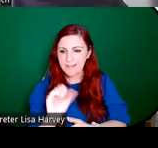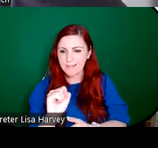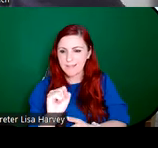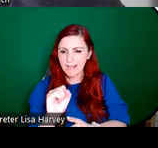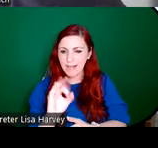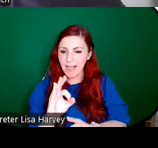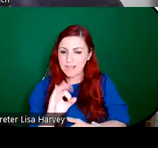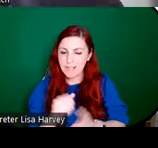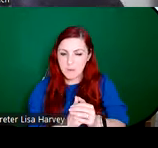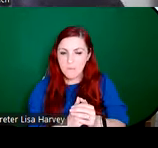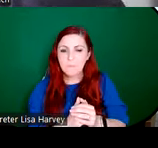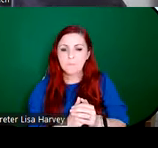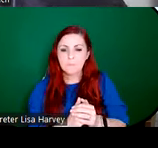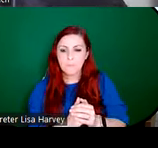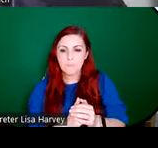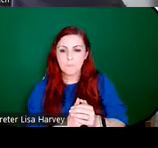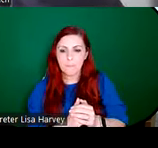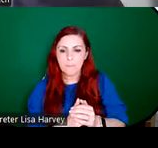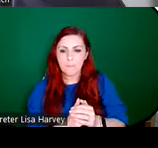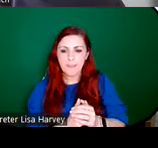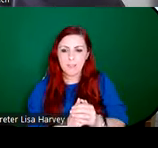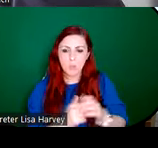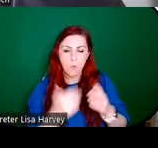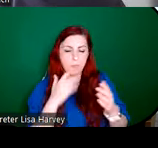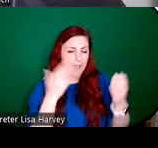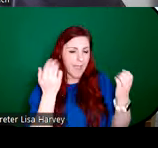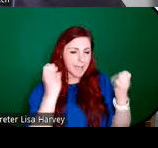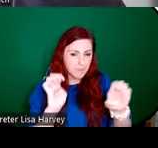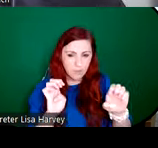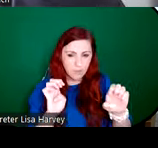extremely important for An Túr Ghloine, they really embraced the philosophies as